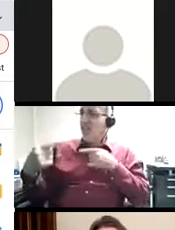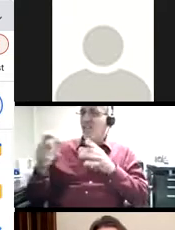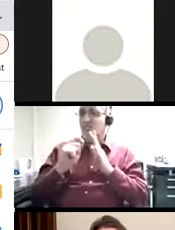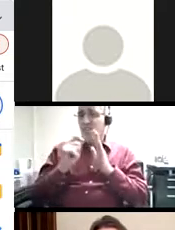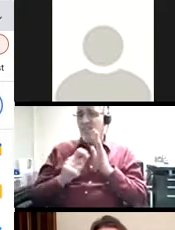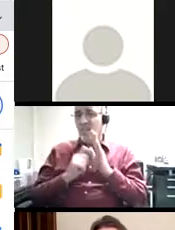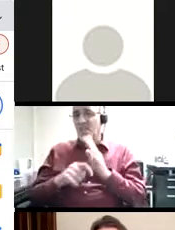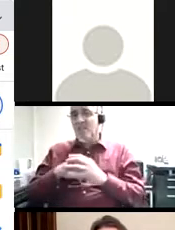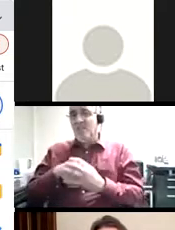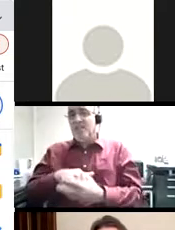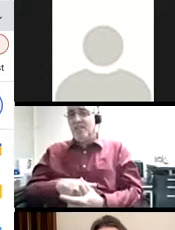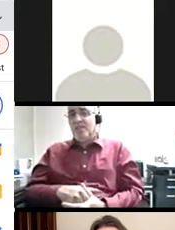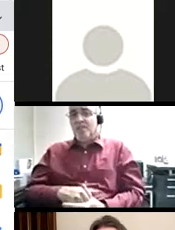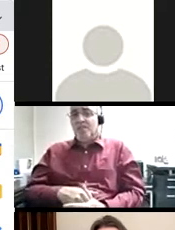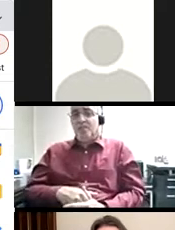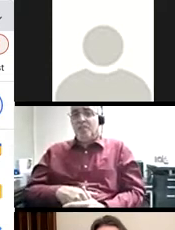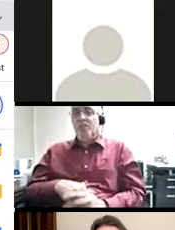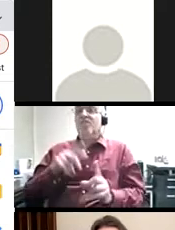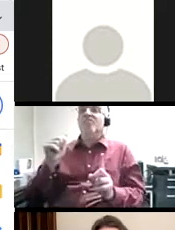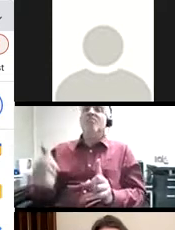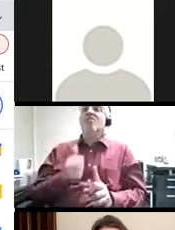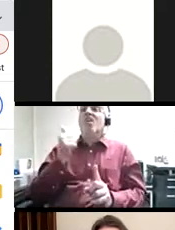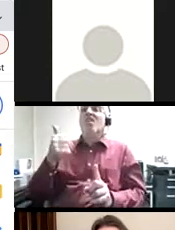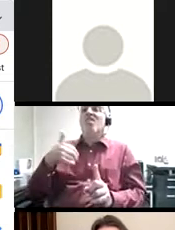he went to the writing center, he learned the difference between a sentence and a fragment.